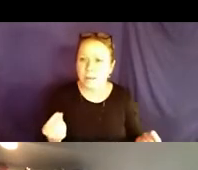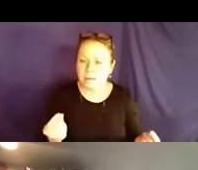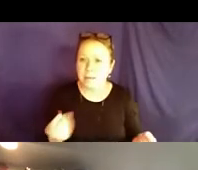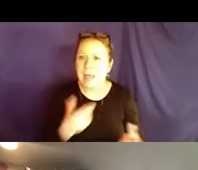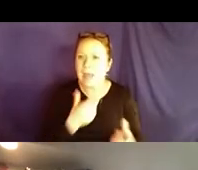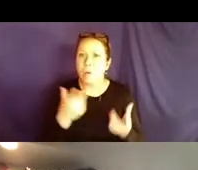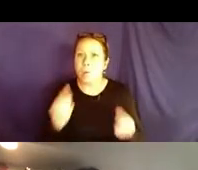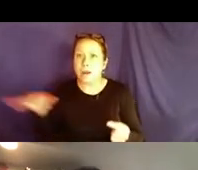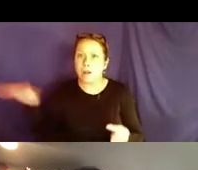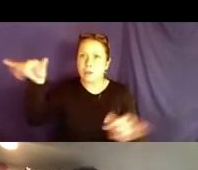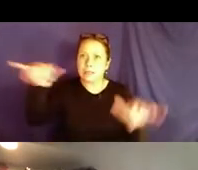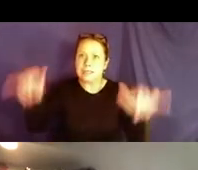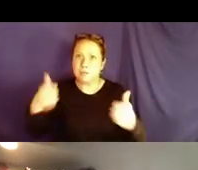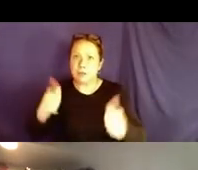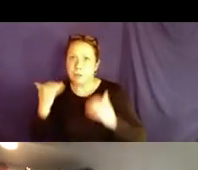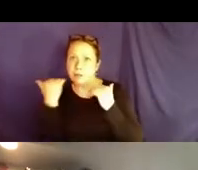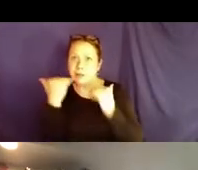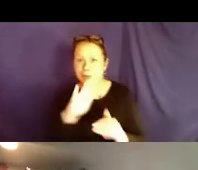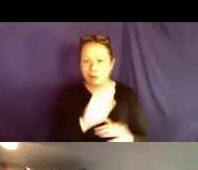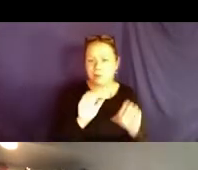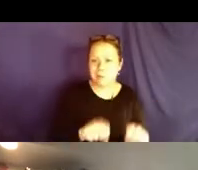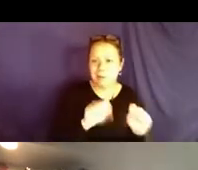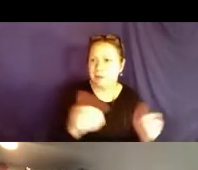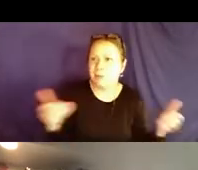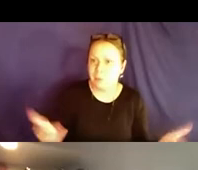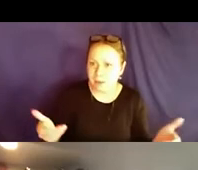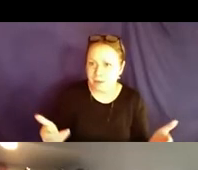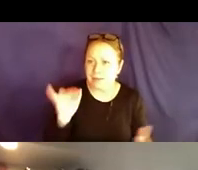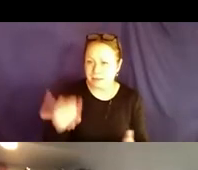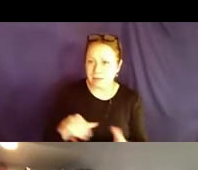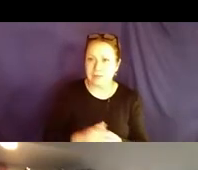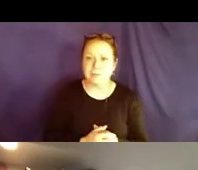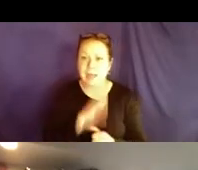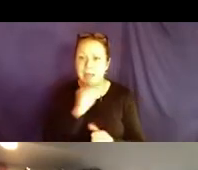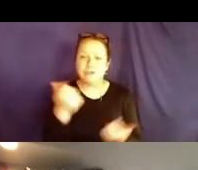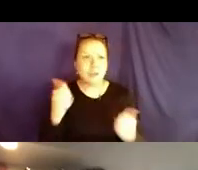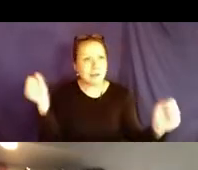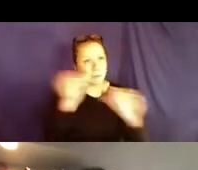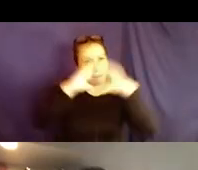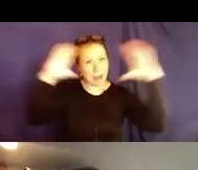ableism and all these systems that try to limit your